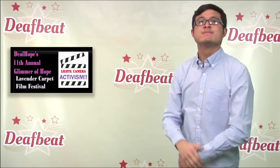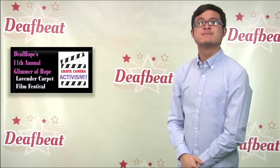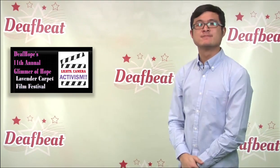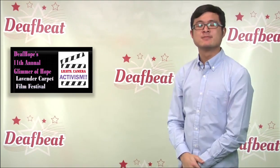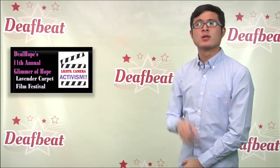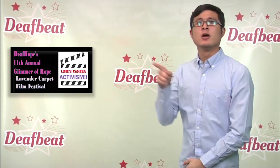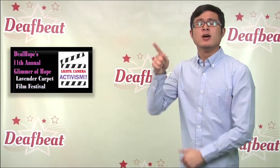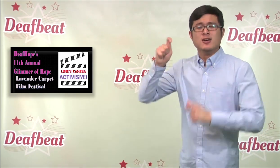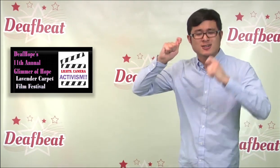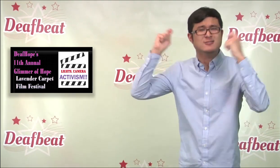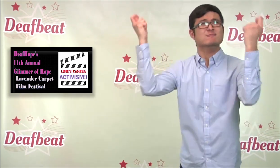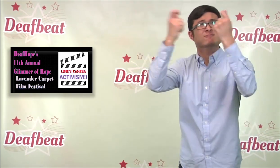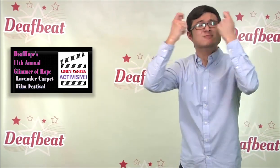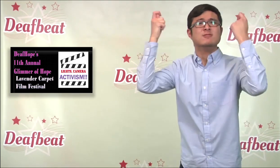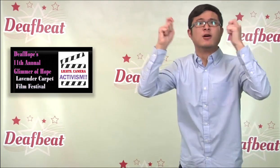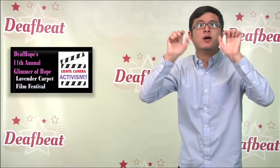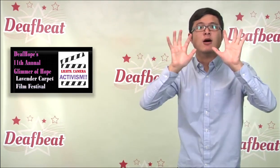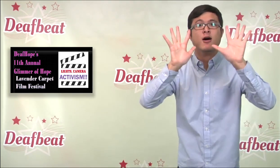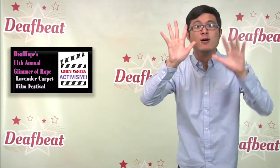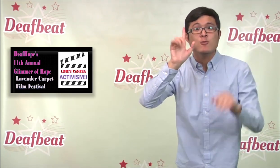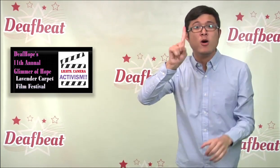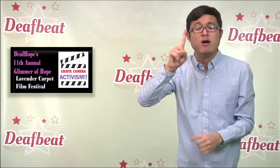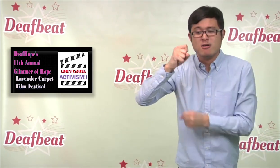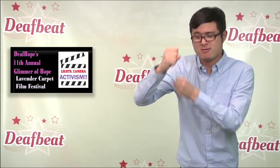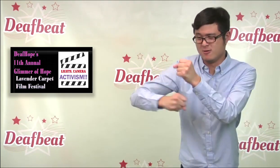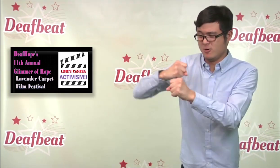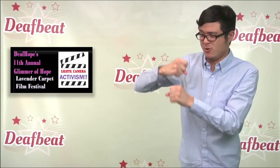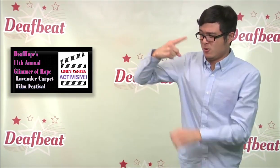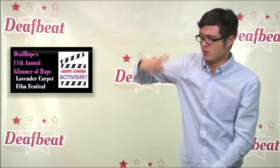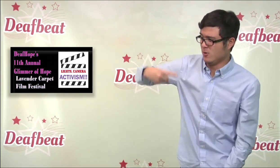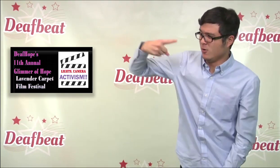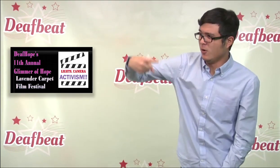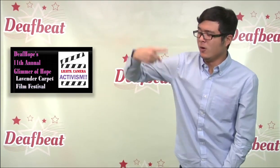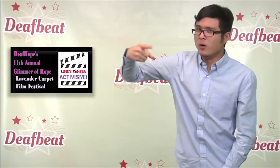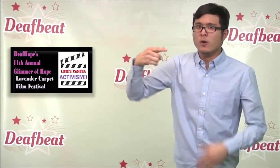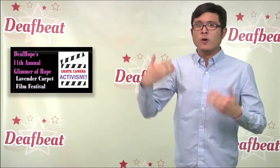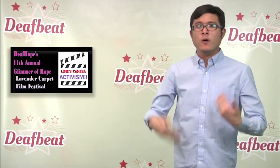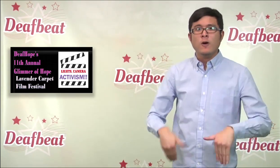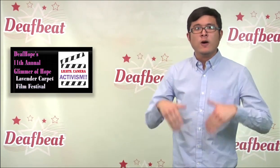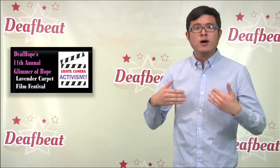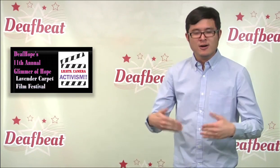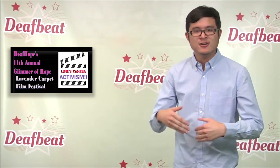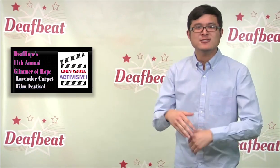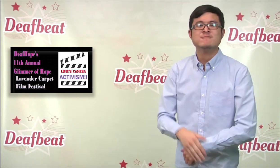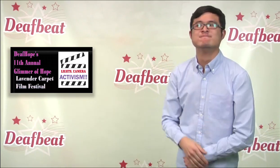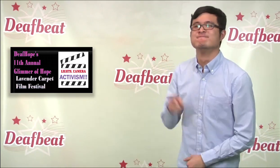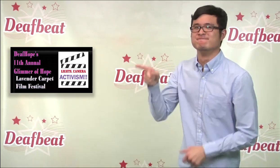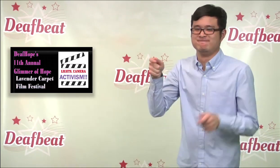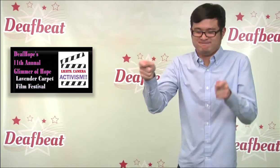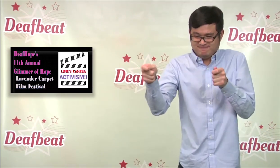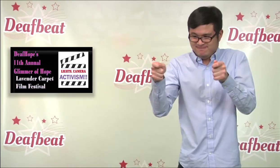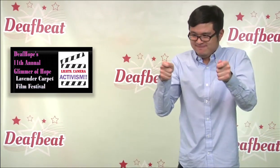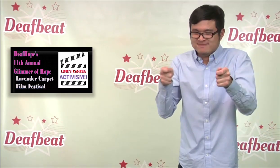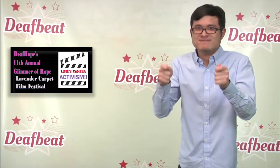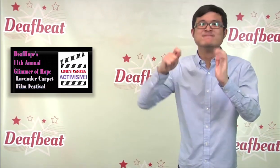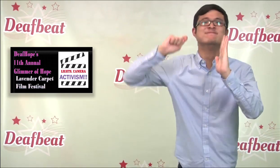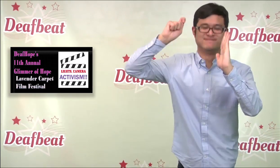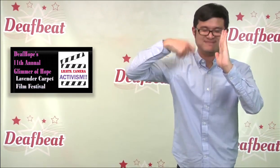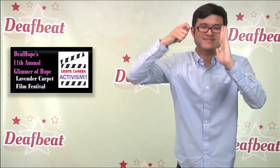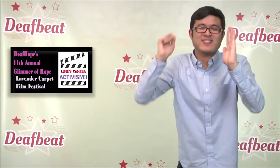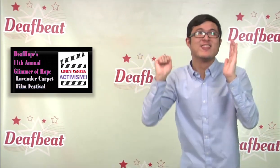As part of this celebration, they are planning